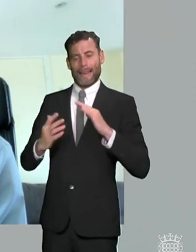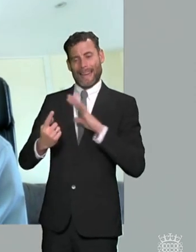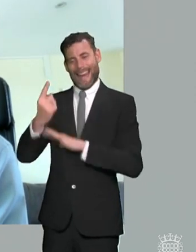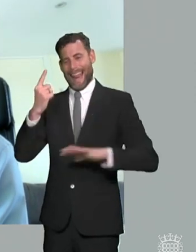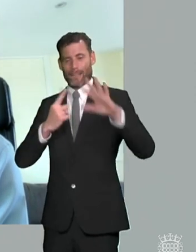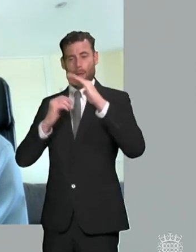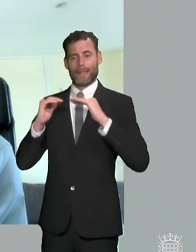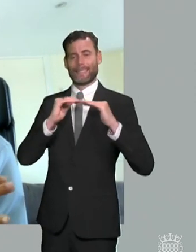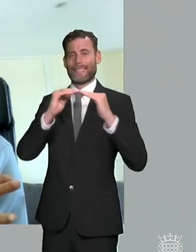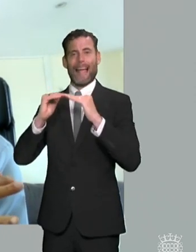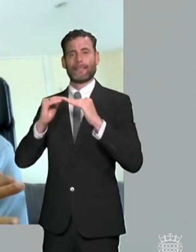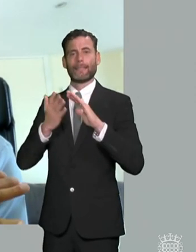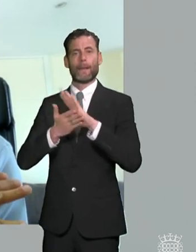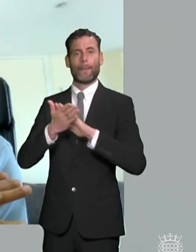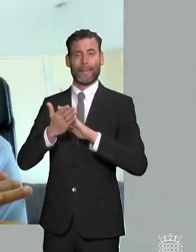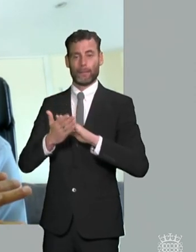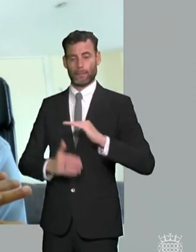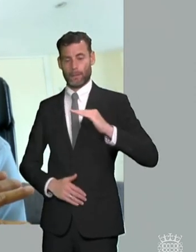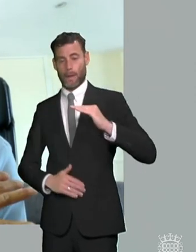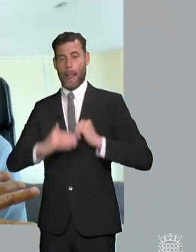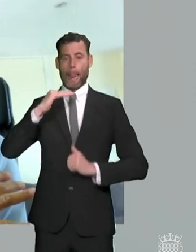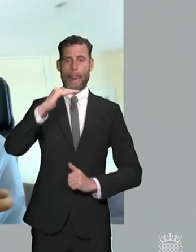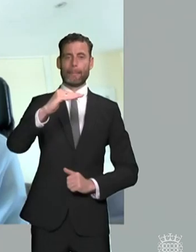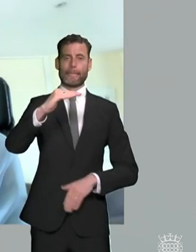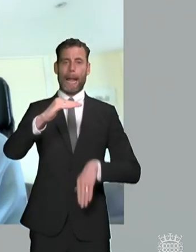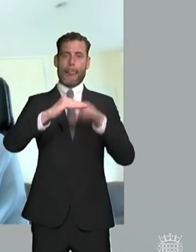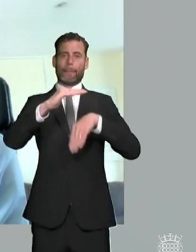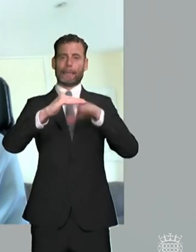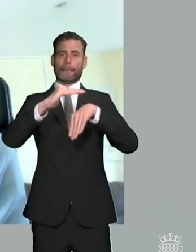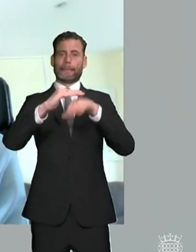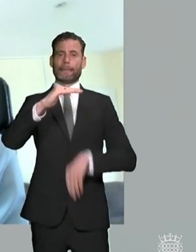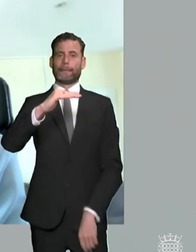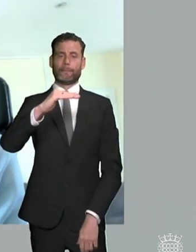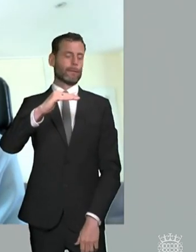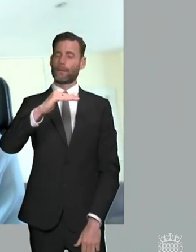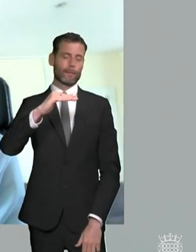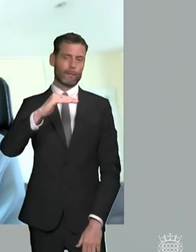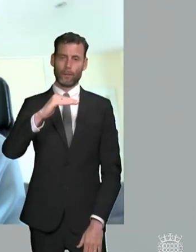a a maximum i think what we said the setting here is a is a floor where none exists at the moment